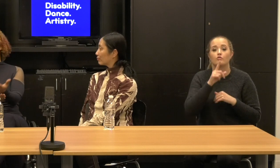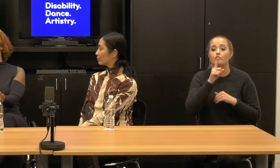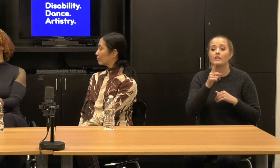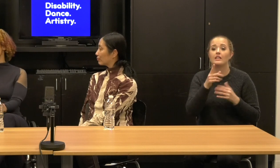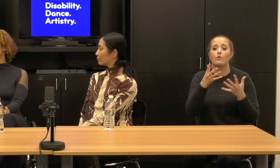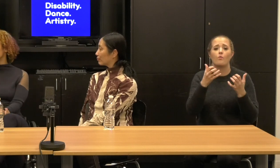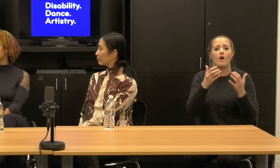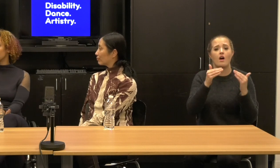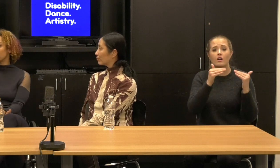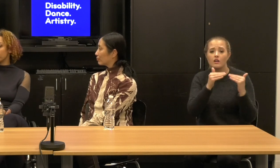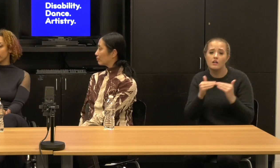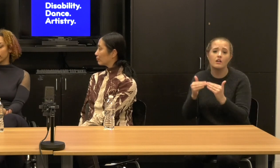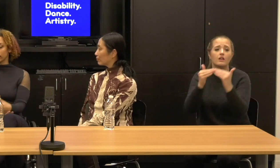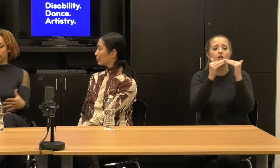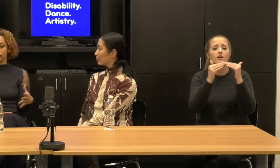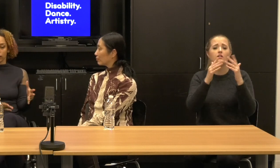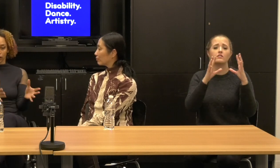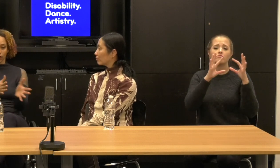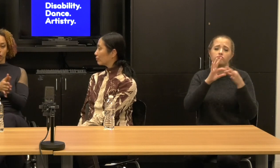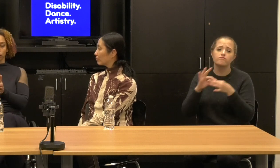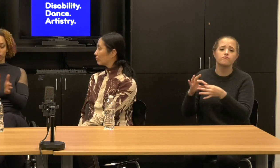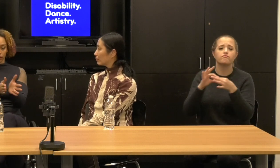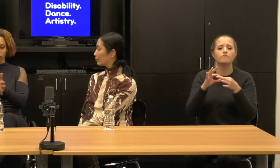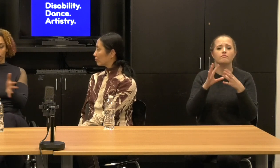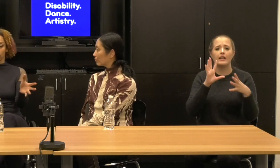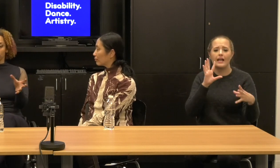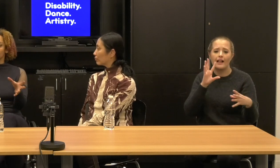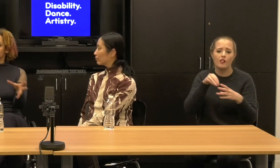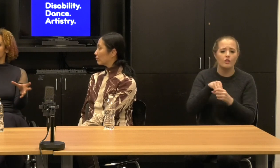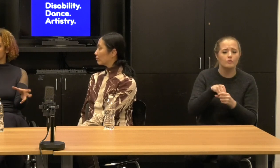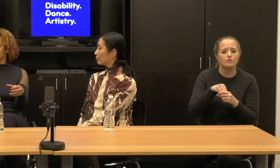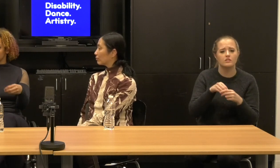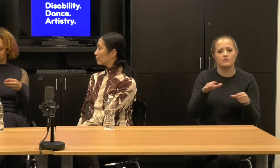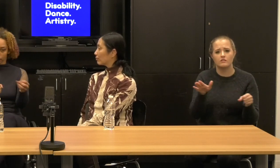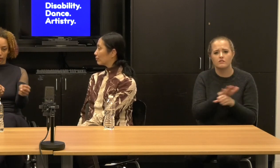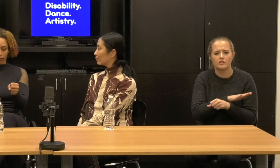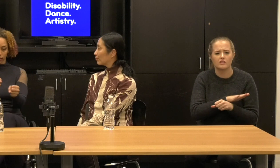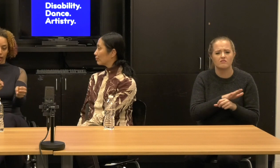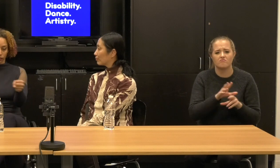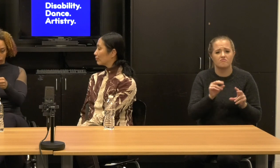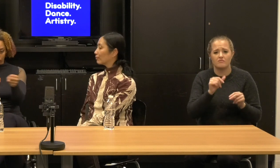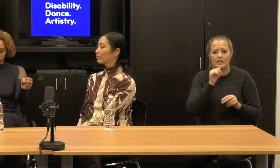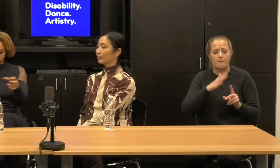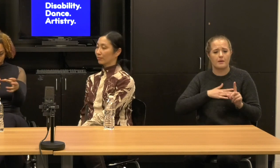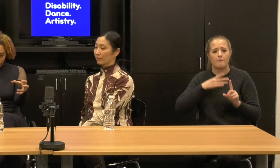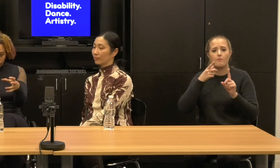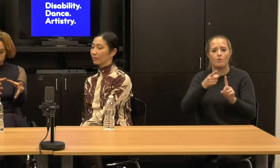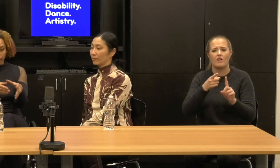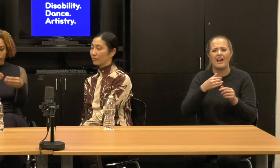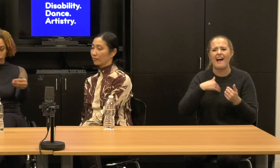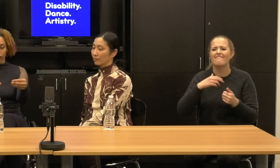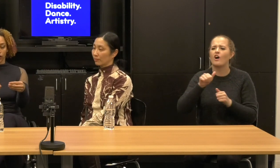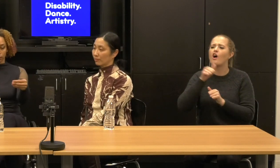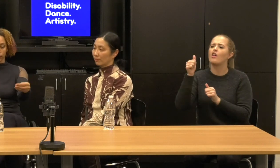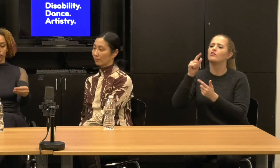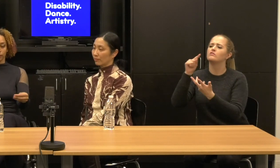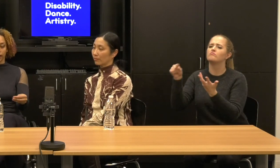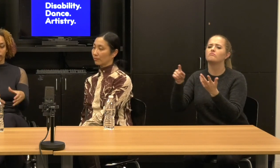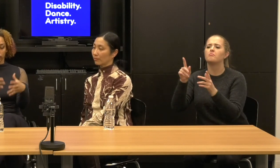or inclusion. There are other, there are other artists who are in that field making those arguments about,